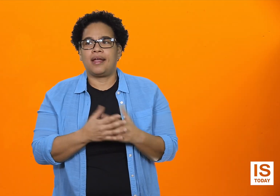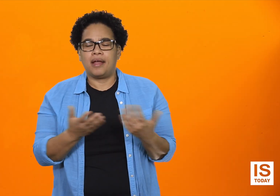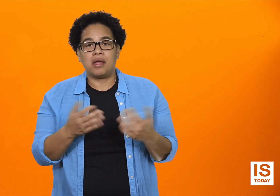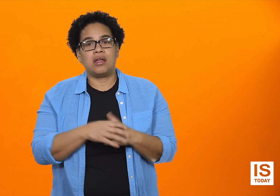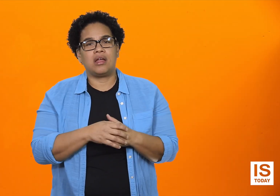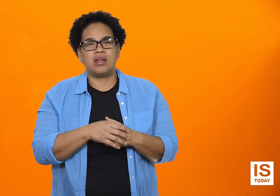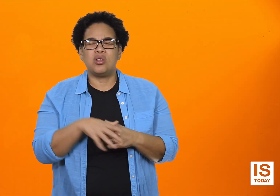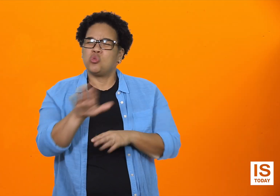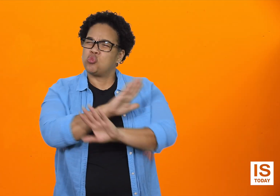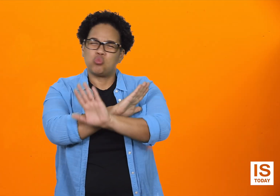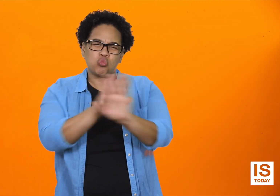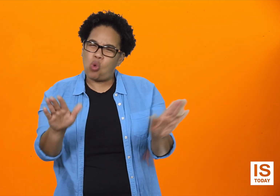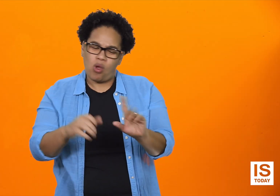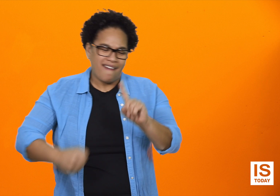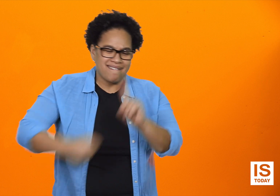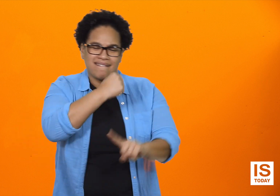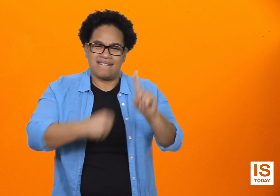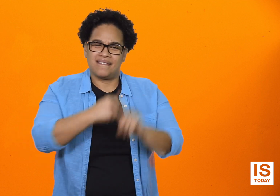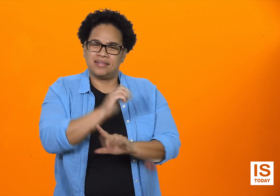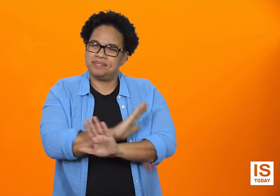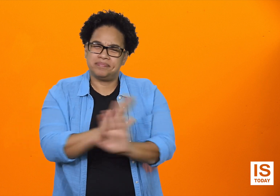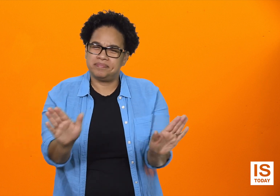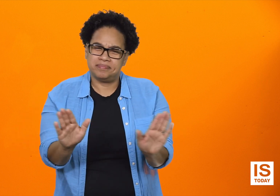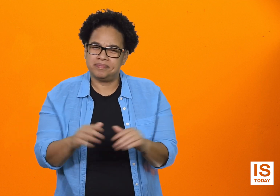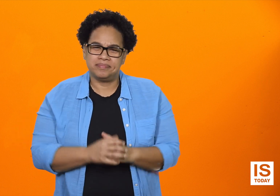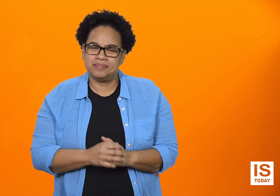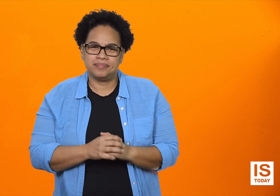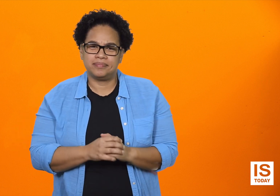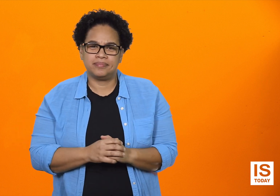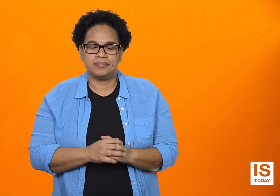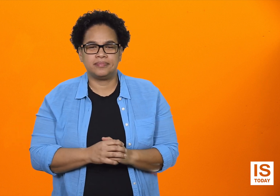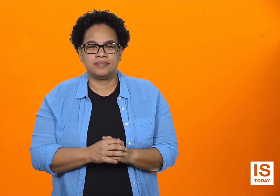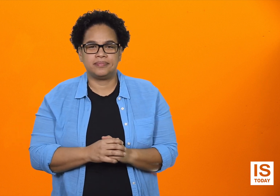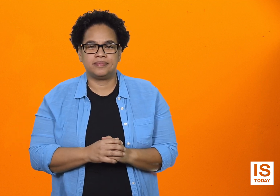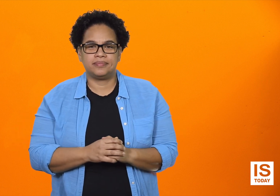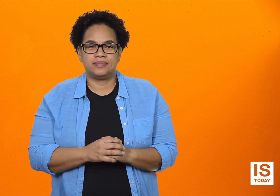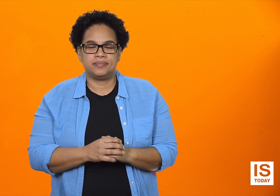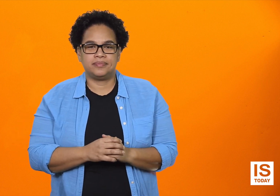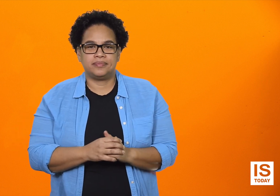Police should not be brutal.